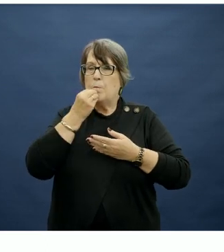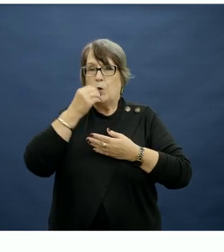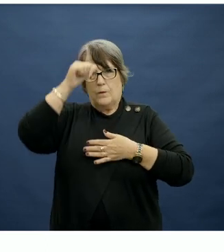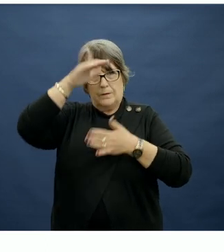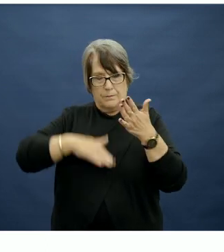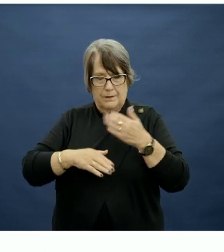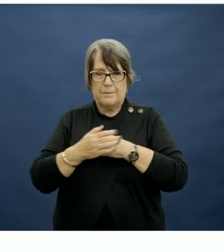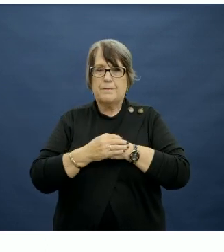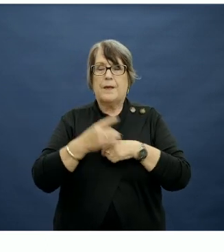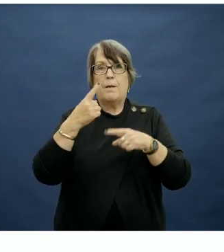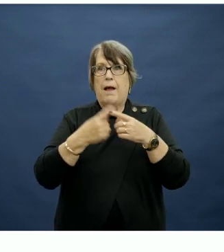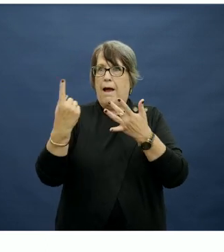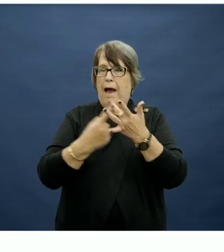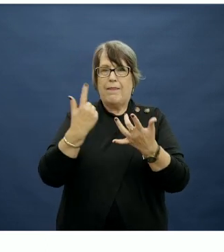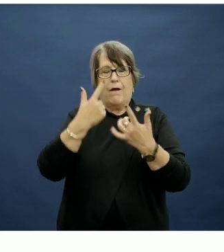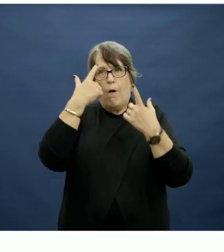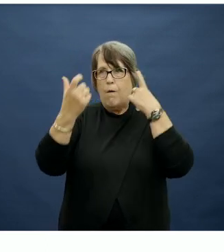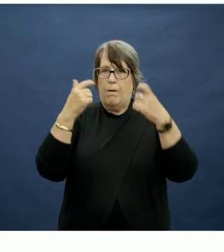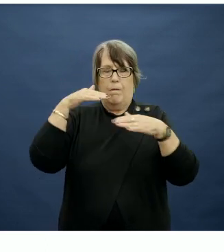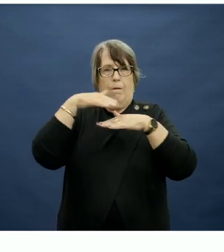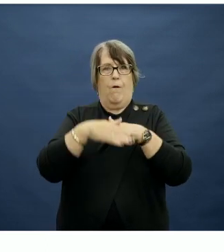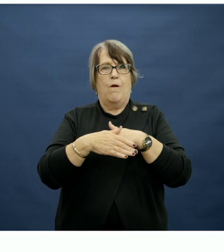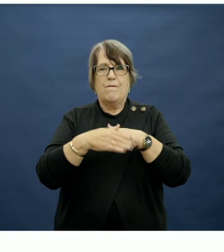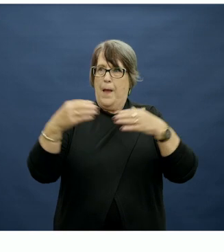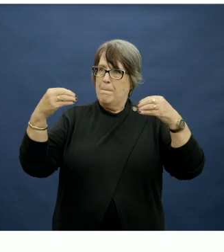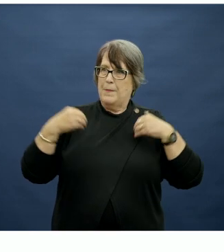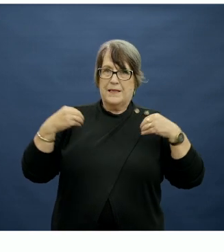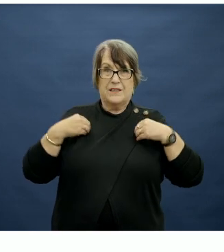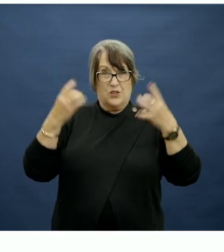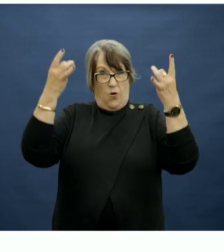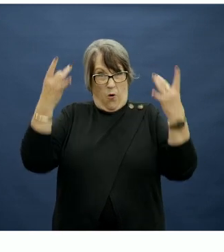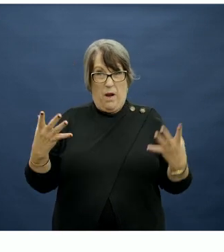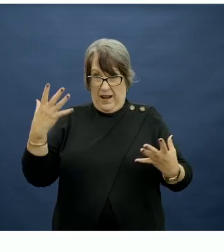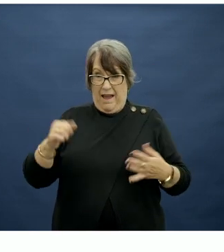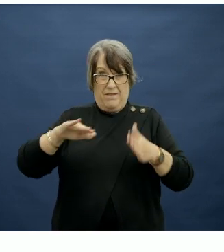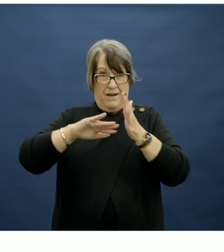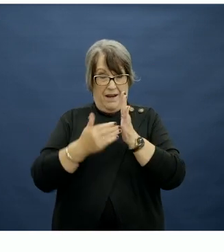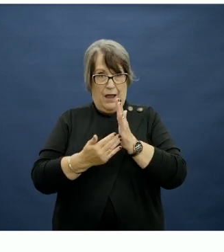And then there were some other great ideas around businesses that already exist and opportunities